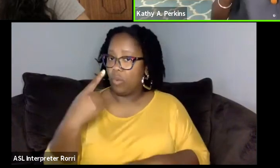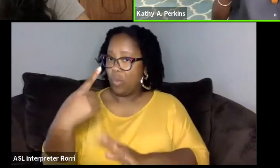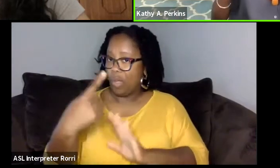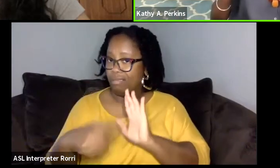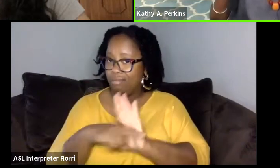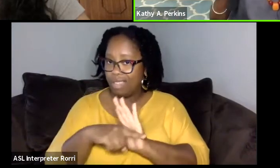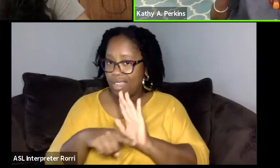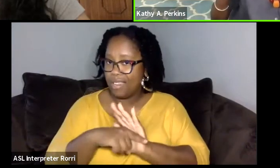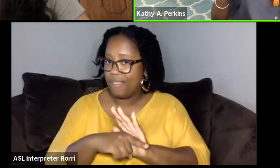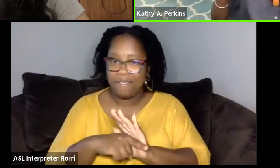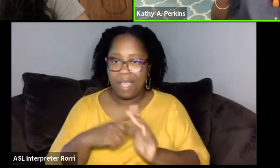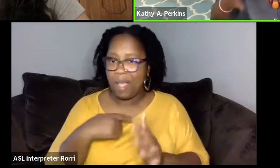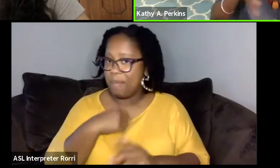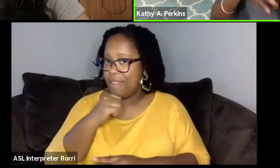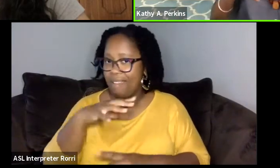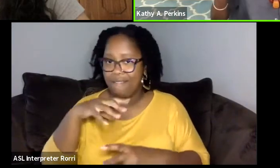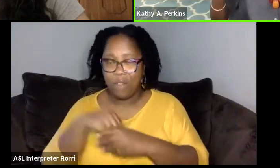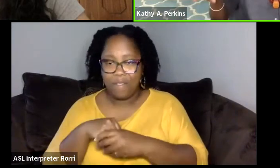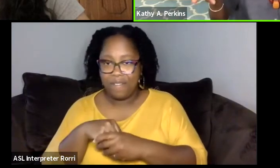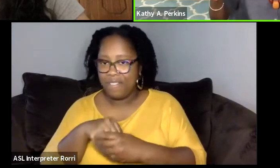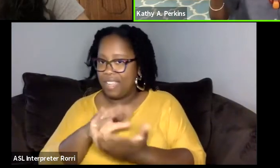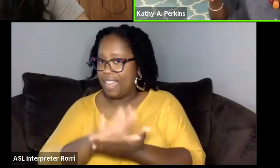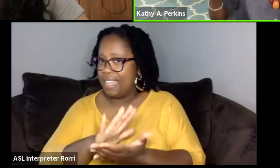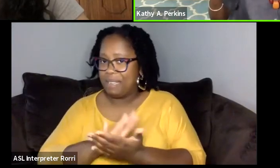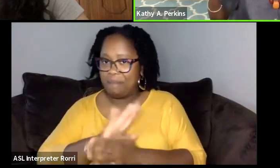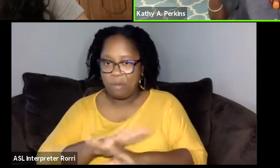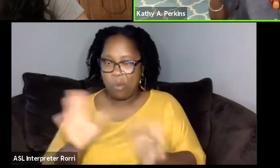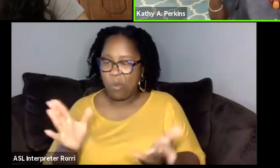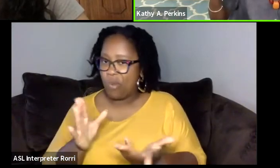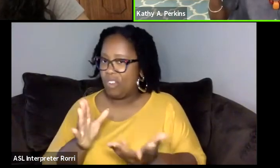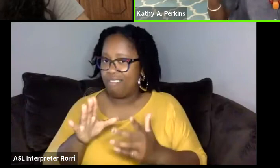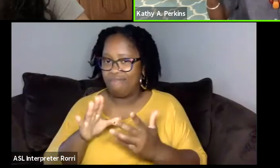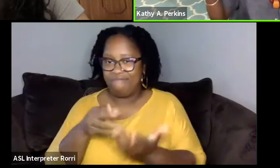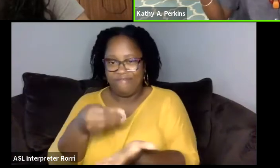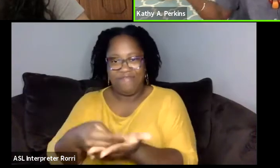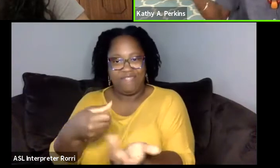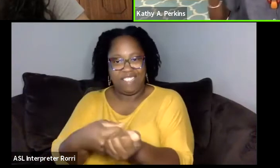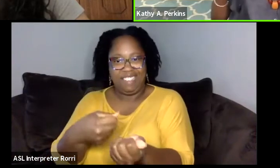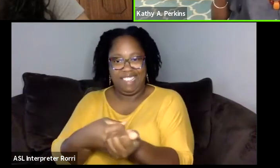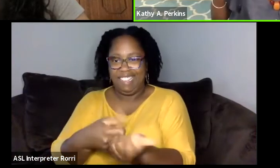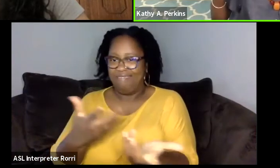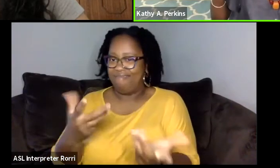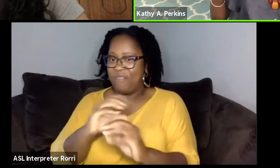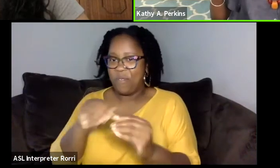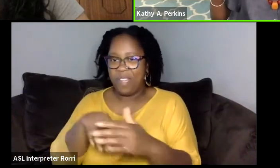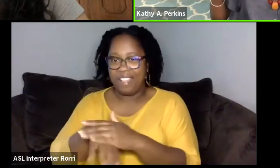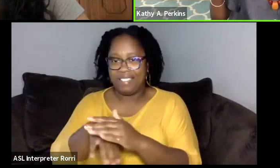I don't have access to the funding. If there's an artist in the country, I will bring them.